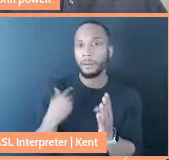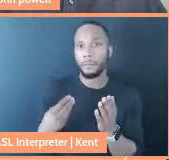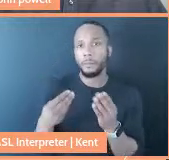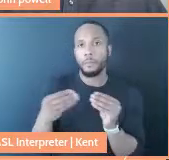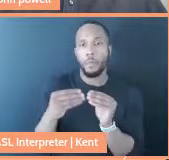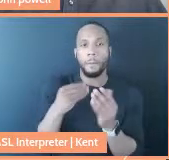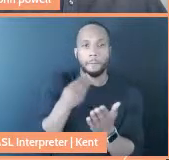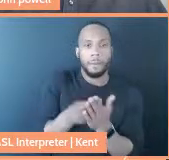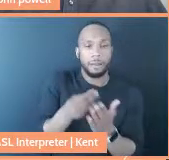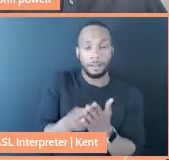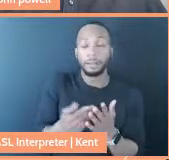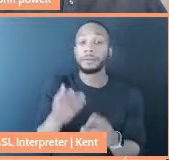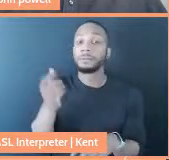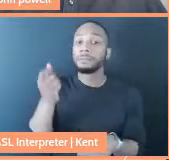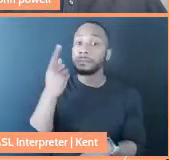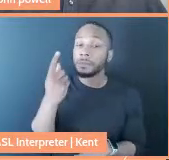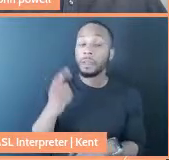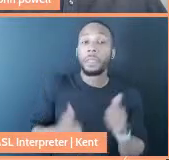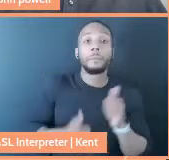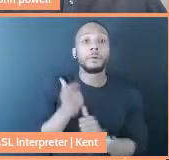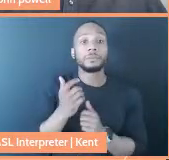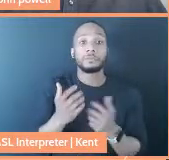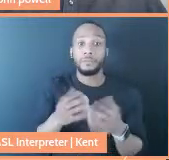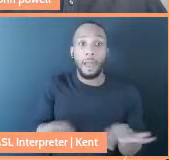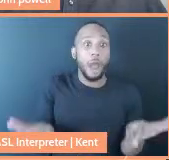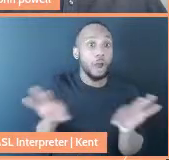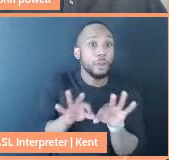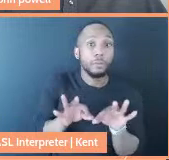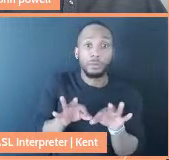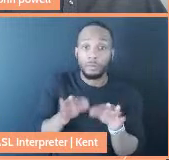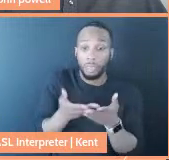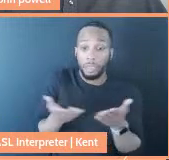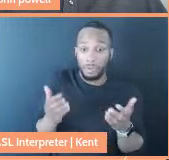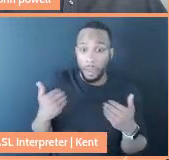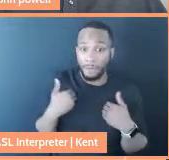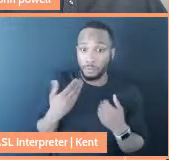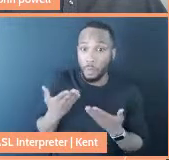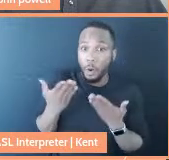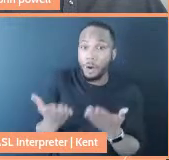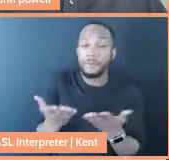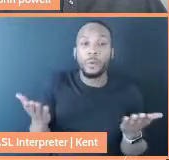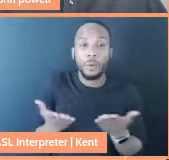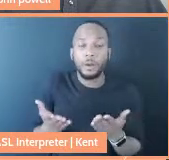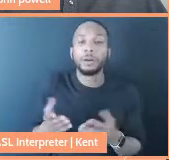In fact, the most valuable thing you have to offer is what you have to give up yourself,